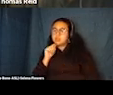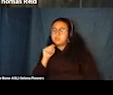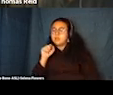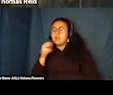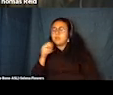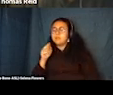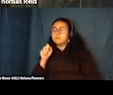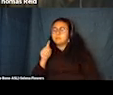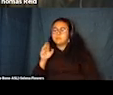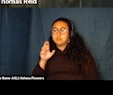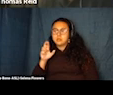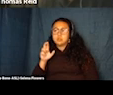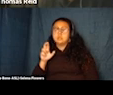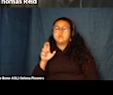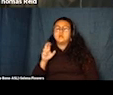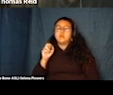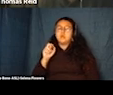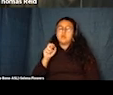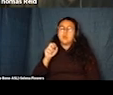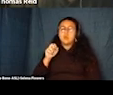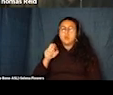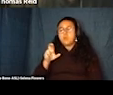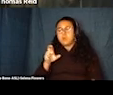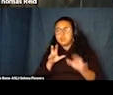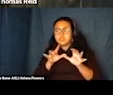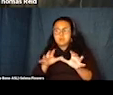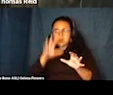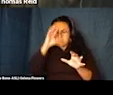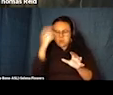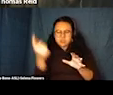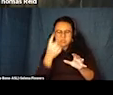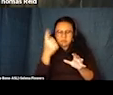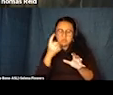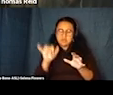to a spider boy or something. And that really together helps paint that picture for me.